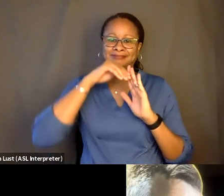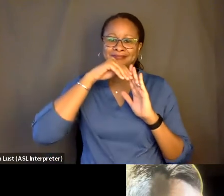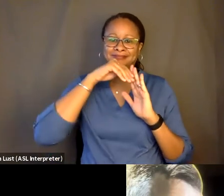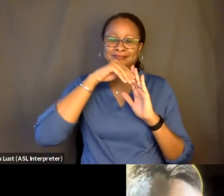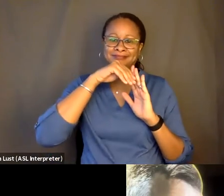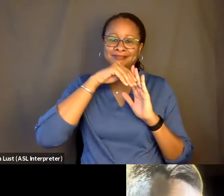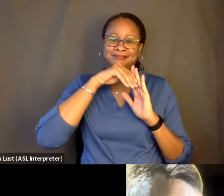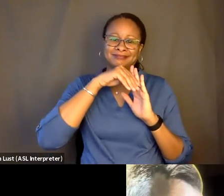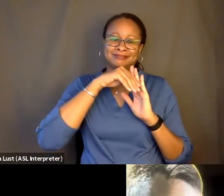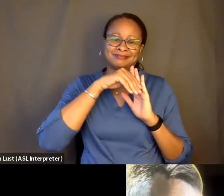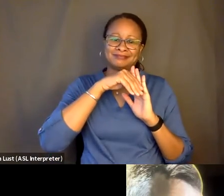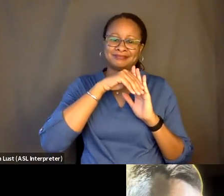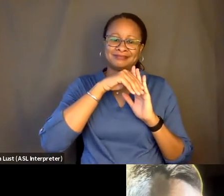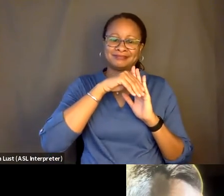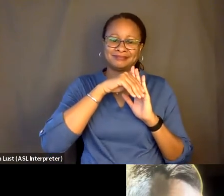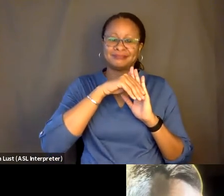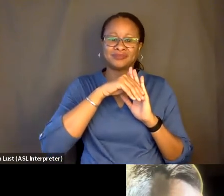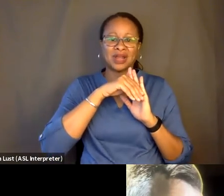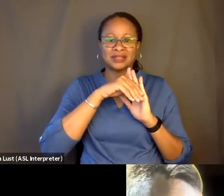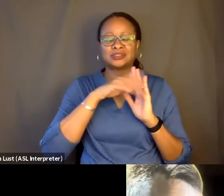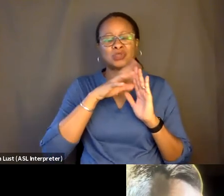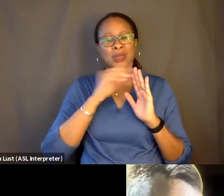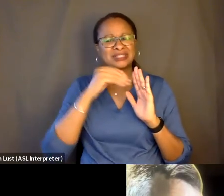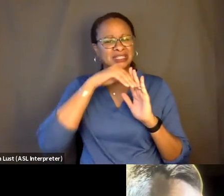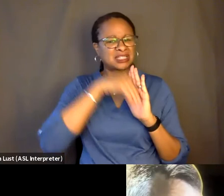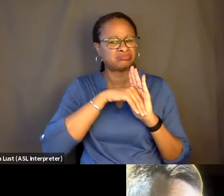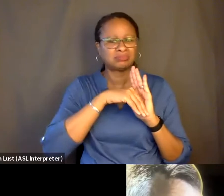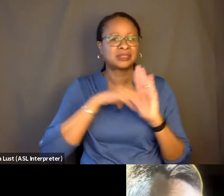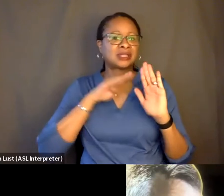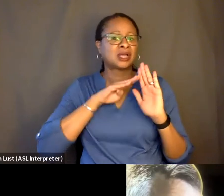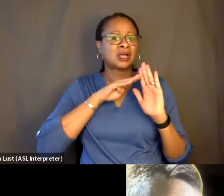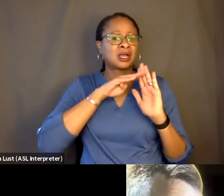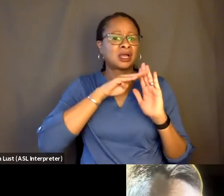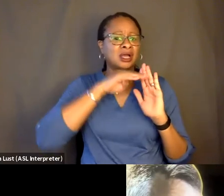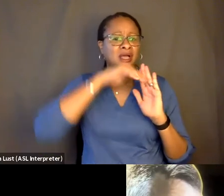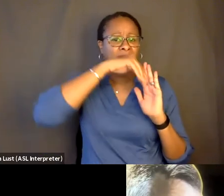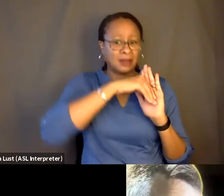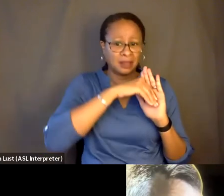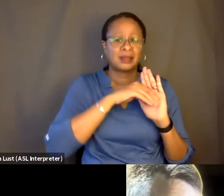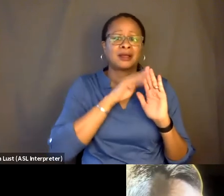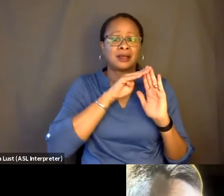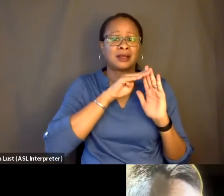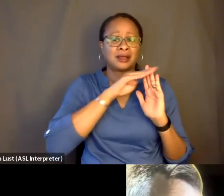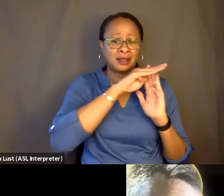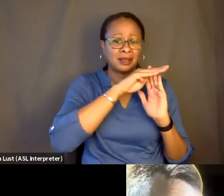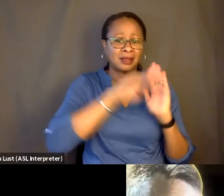and it's so crazy, but [SHRIEKS] and then the bottom drops out of it again. And just when you're like, OK, I've wrapped my brain